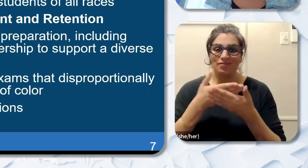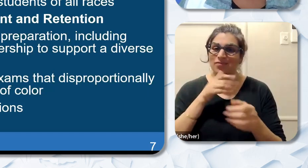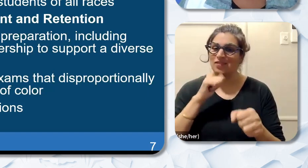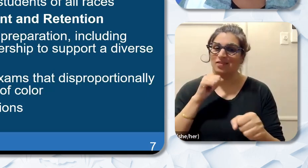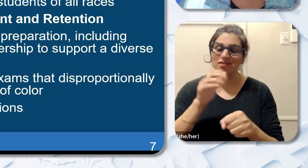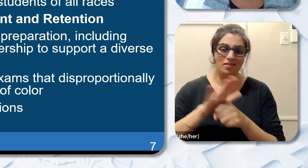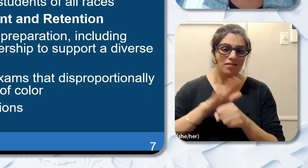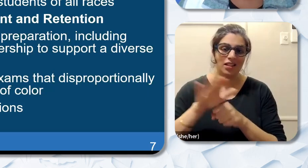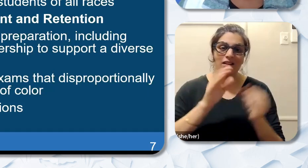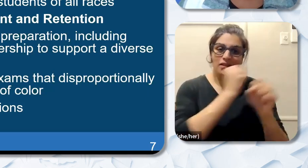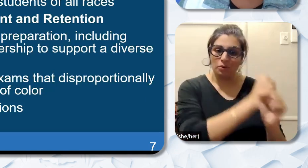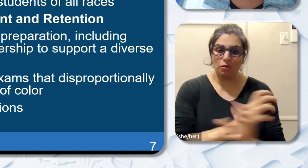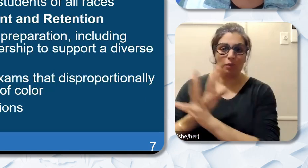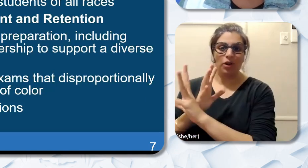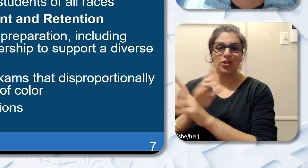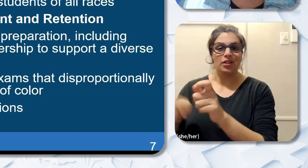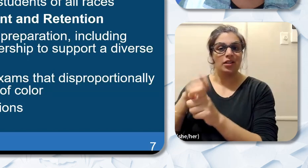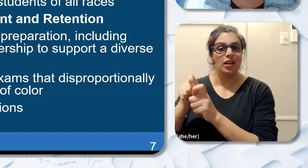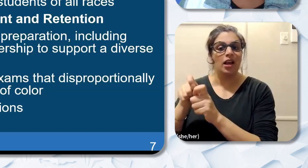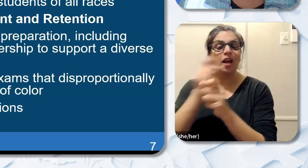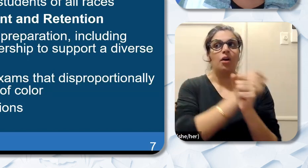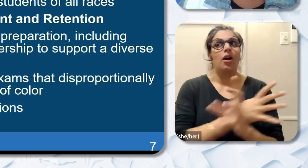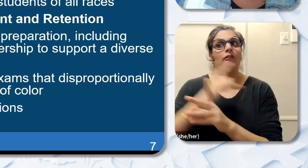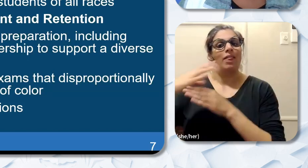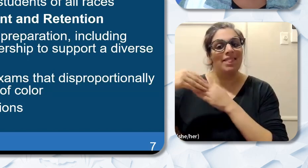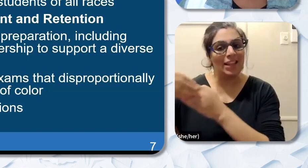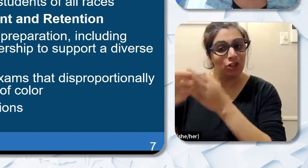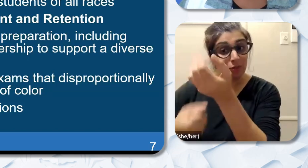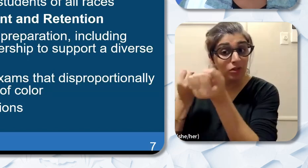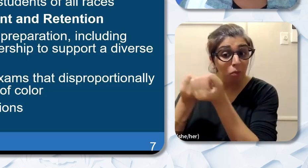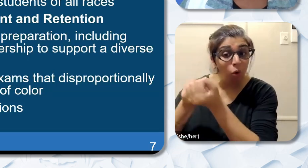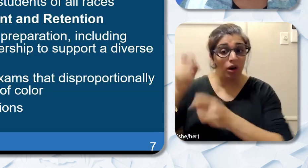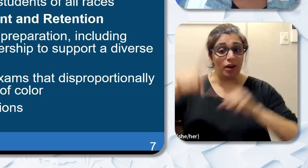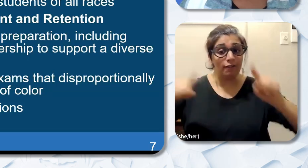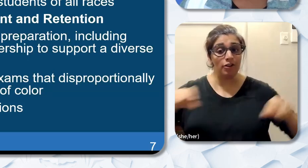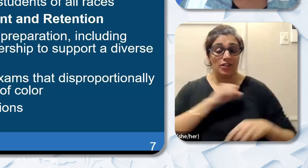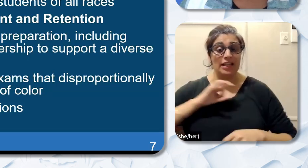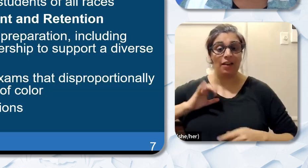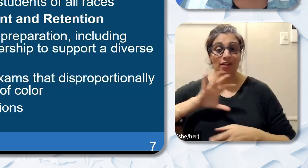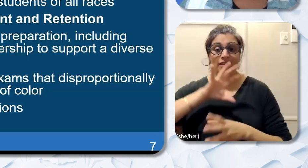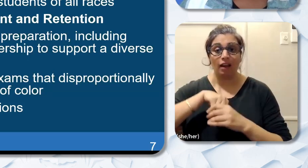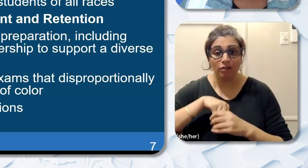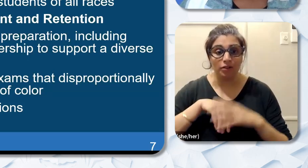preparation for leadership to support a diverse staff which increases teacher turnover rates.